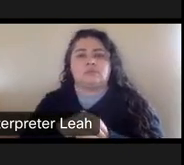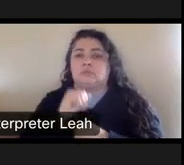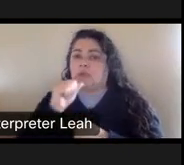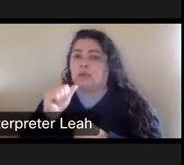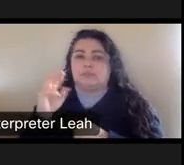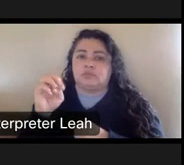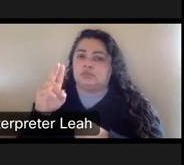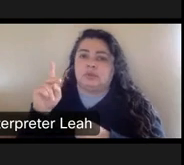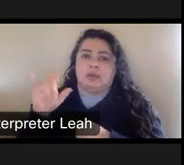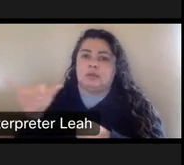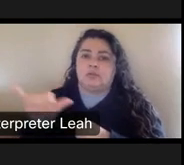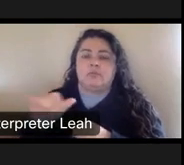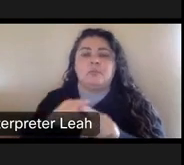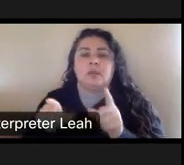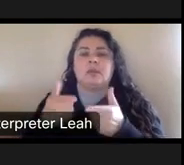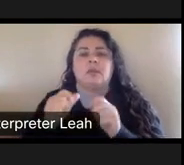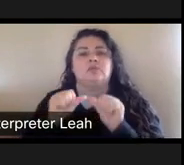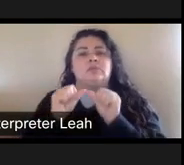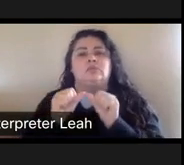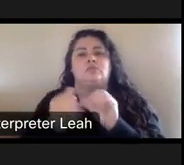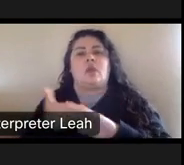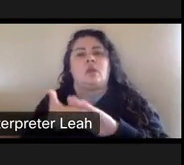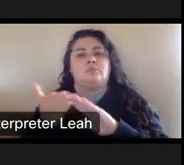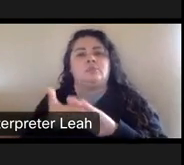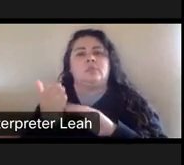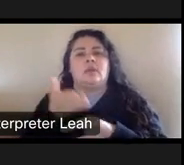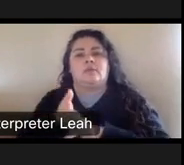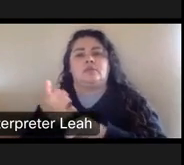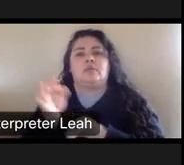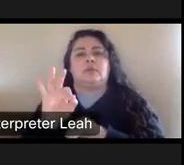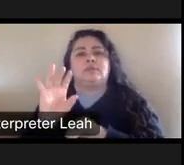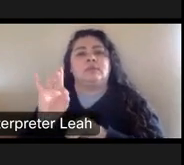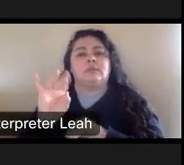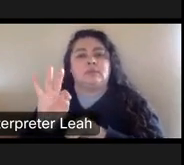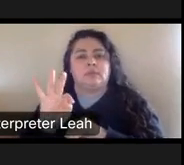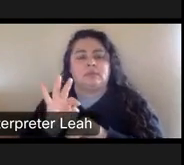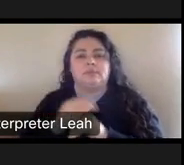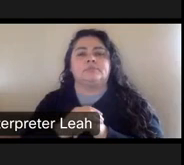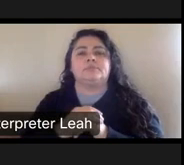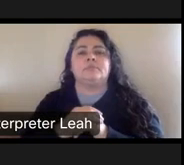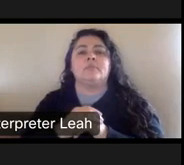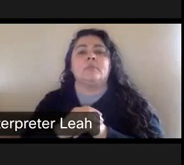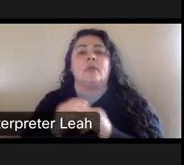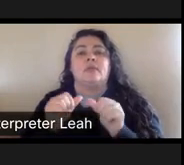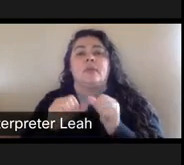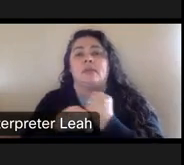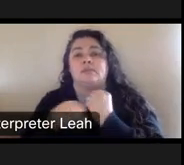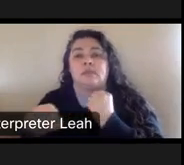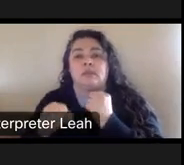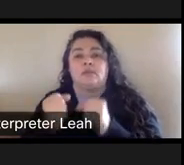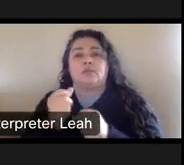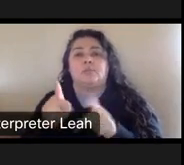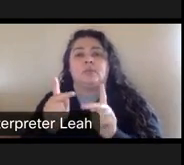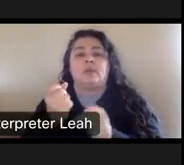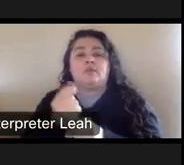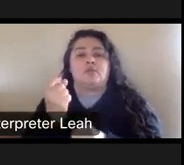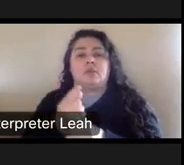And but it allowed us to continue operating after 9,989 they extended the permit every year until 994. and then after that.